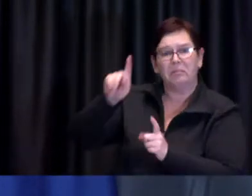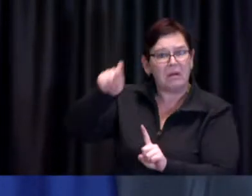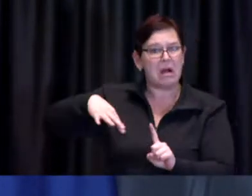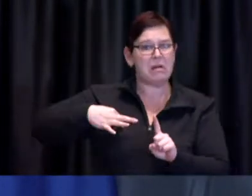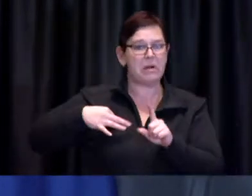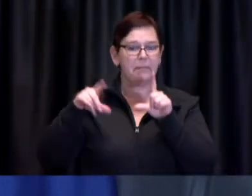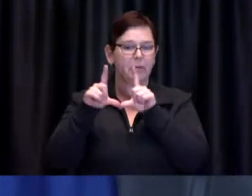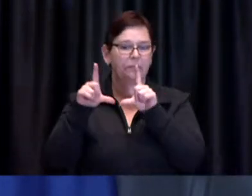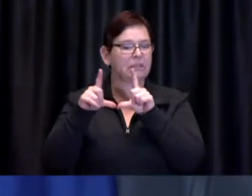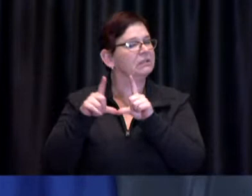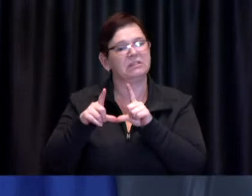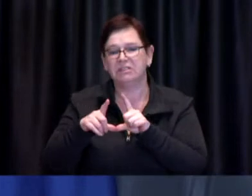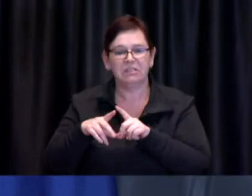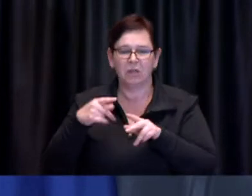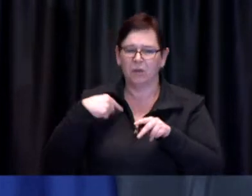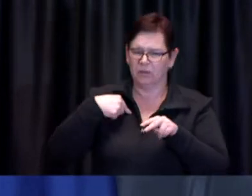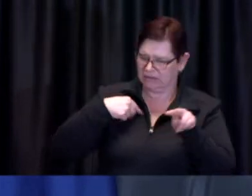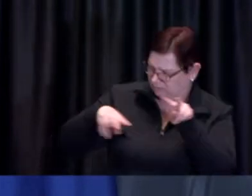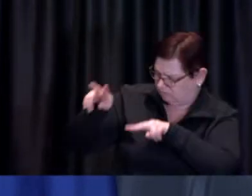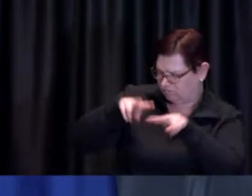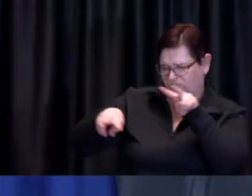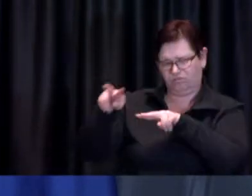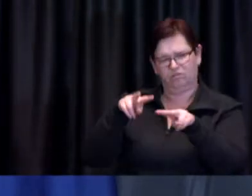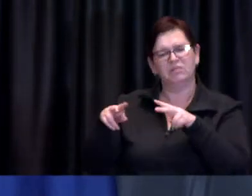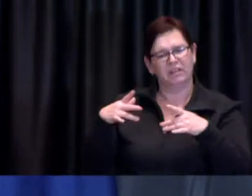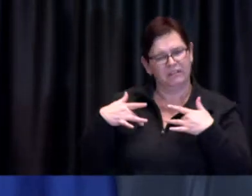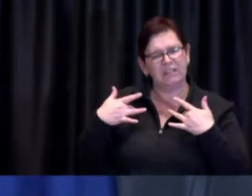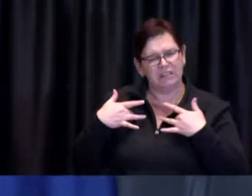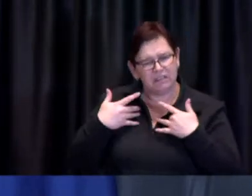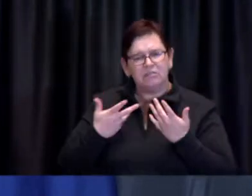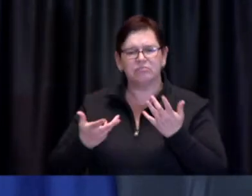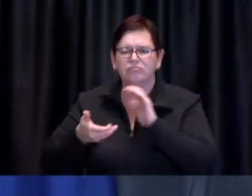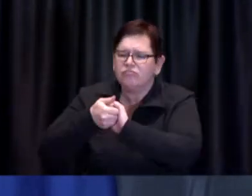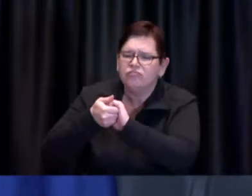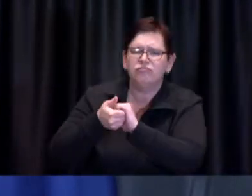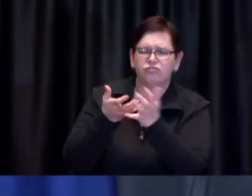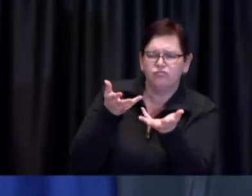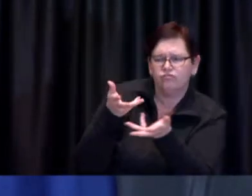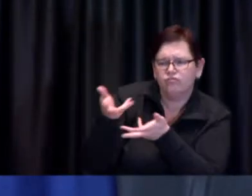and the City will work with mosques in question to resolve any issues that arise.